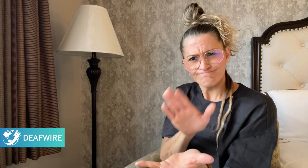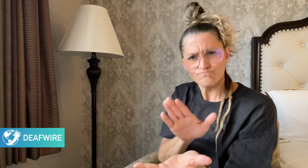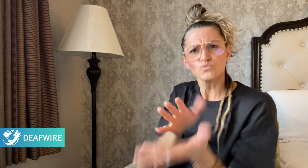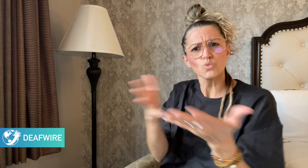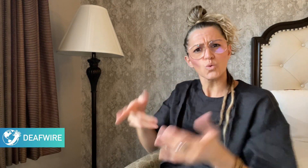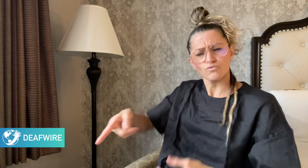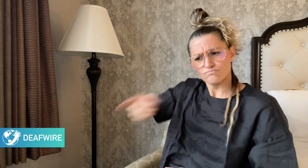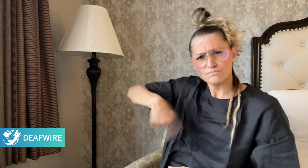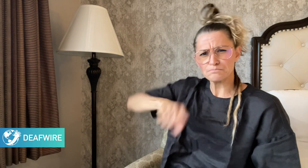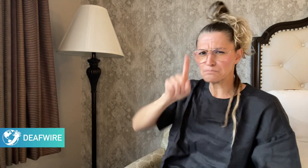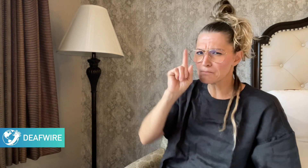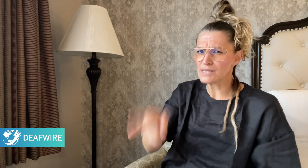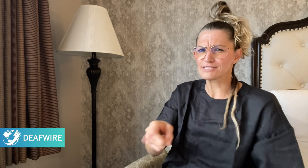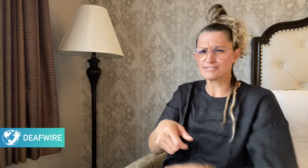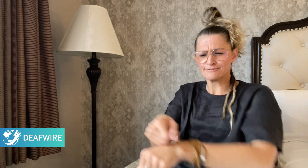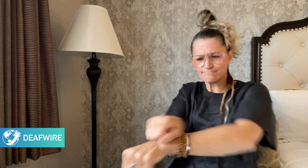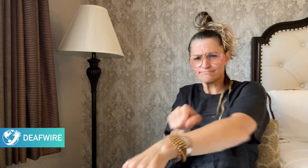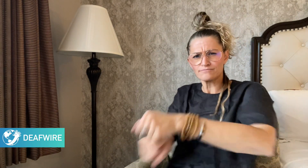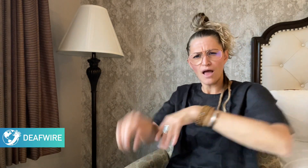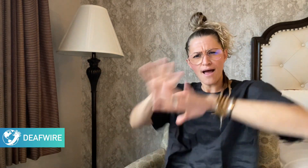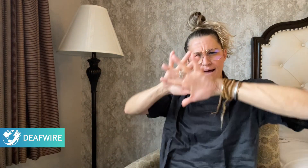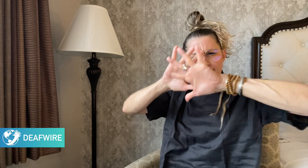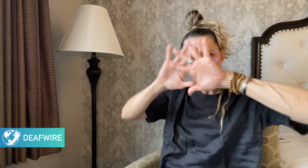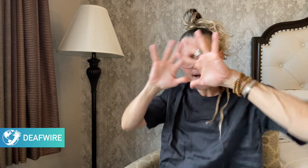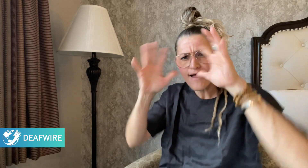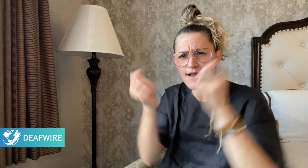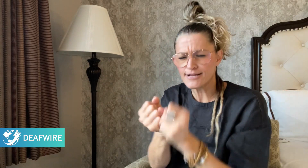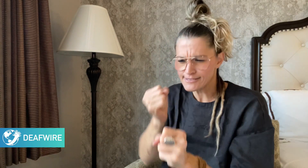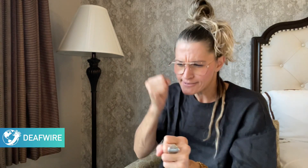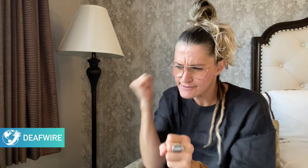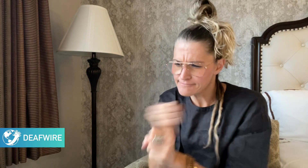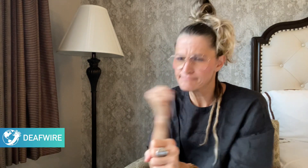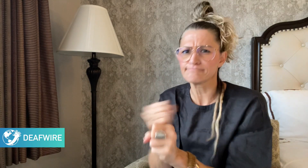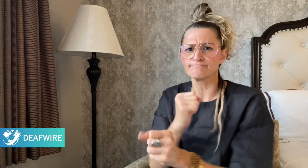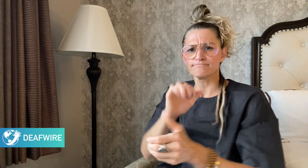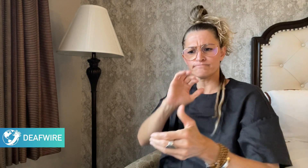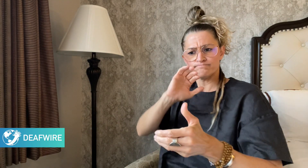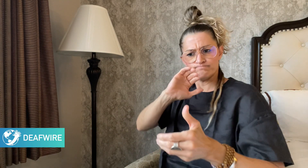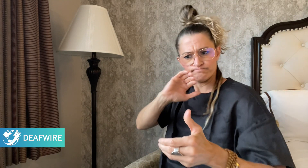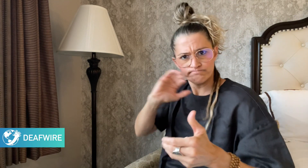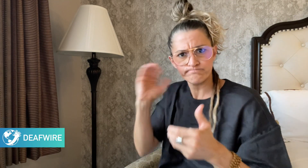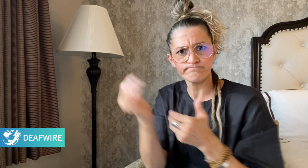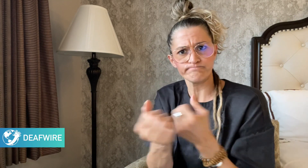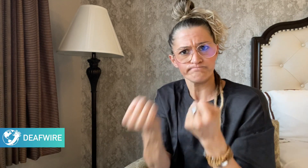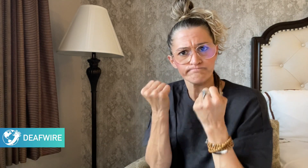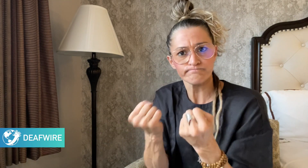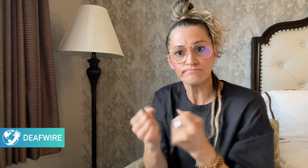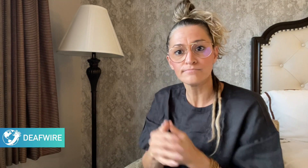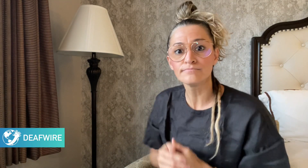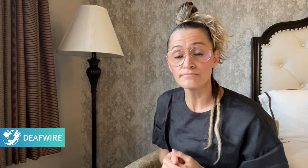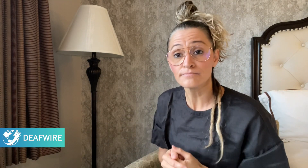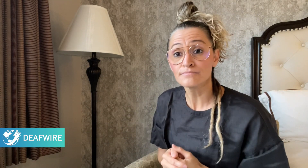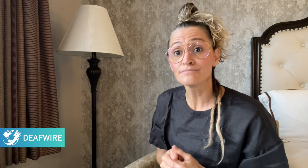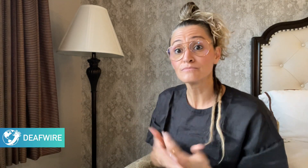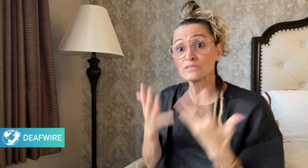everything we can to protect it.” It is expected